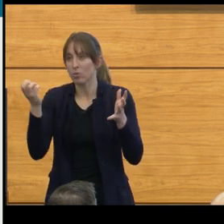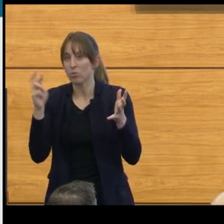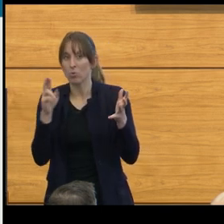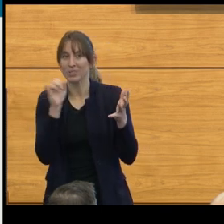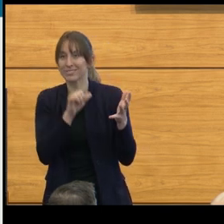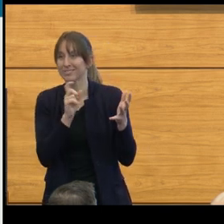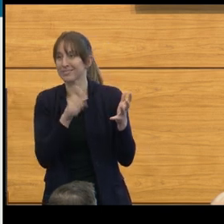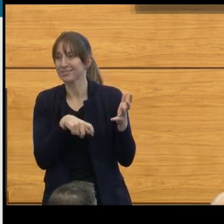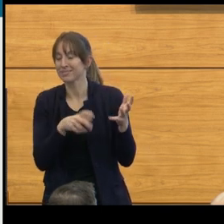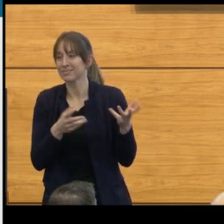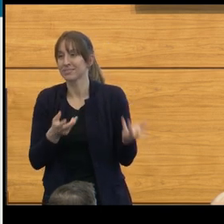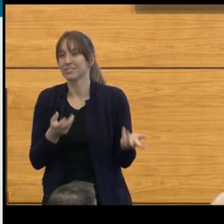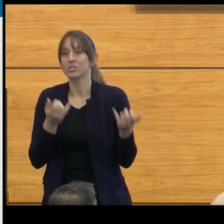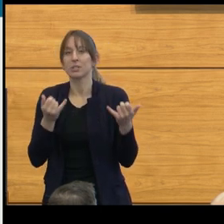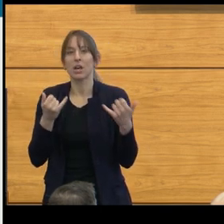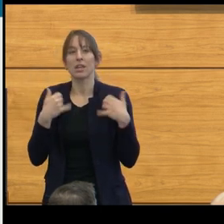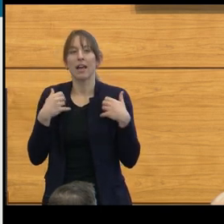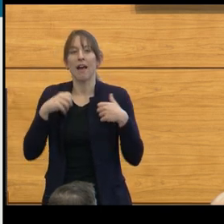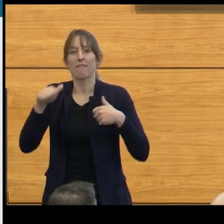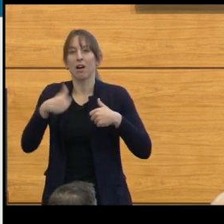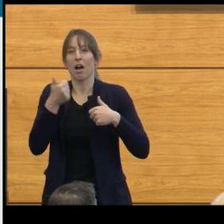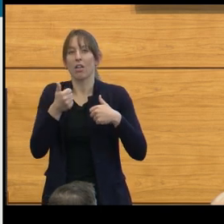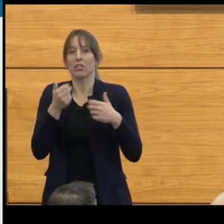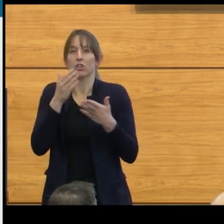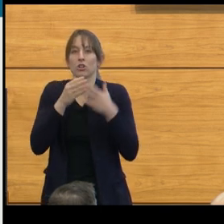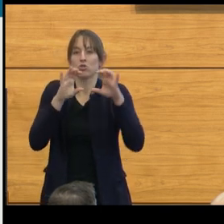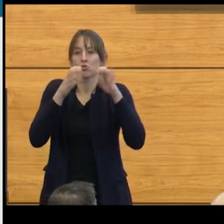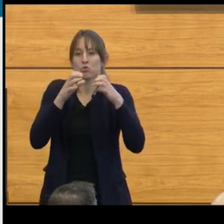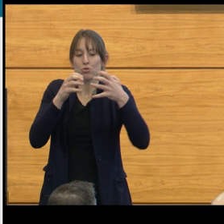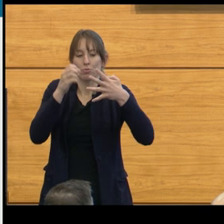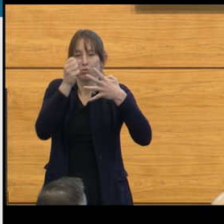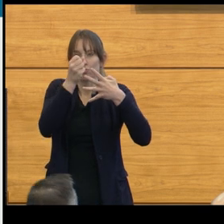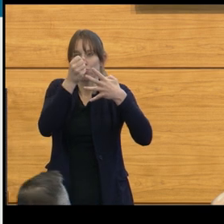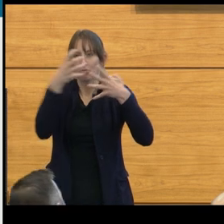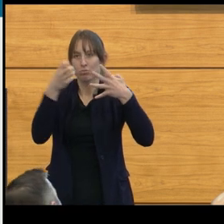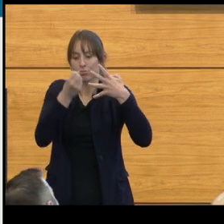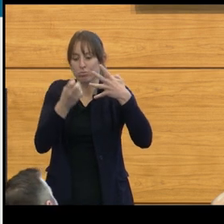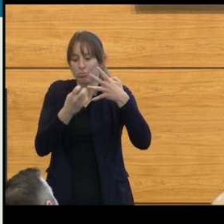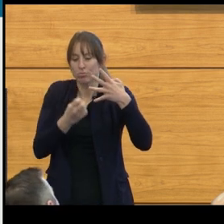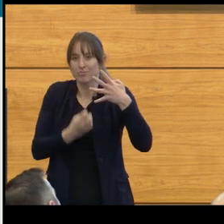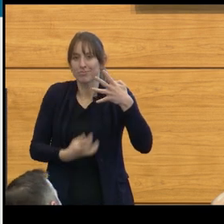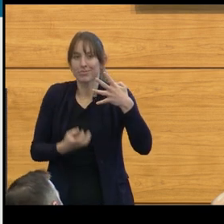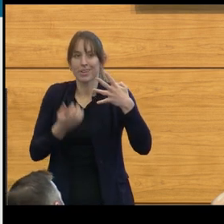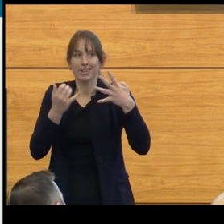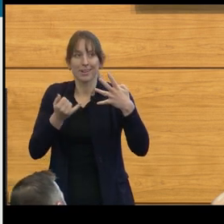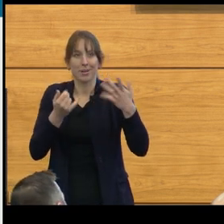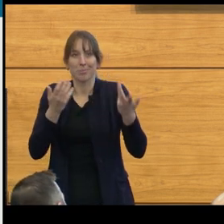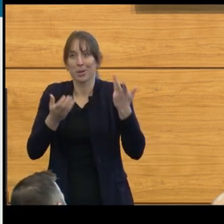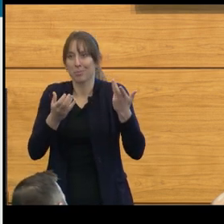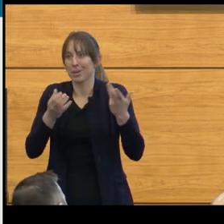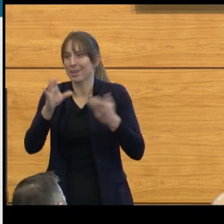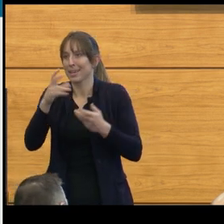in which variations of chemotherapy, different types of radiation, could be very beneficial.